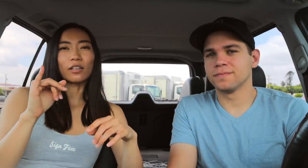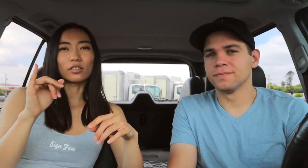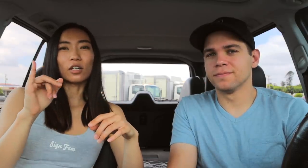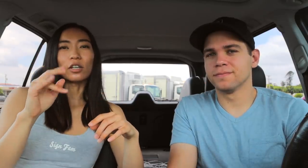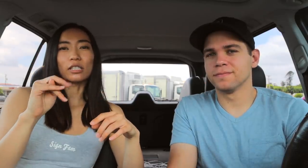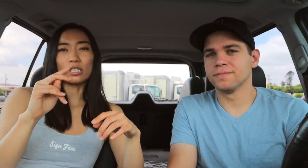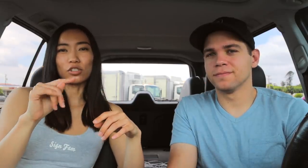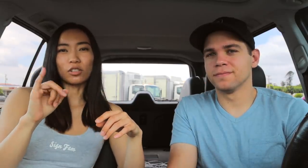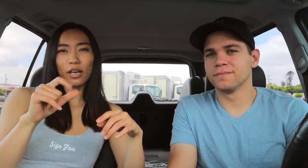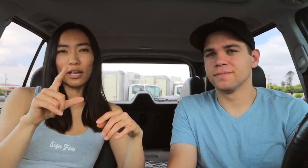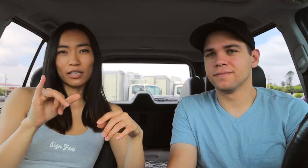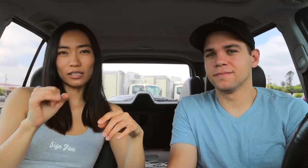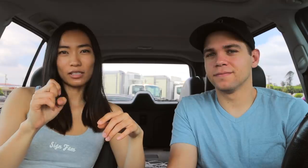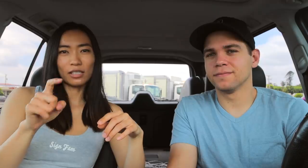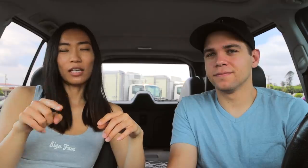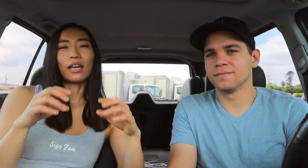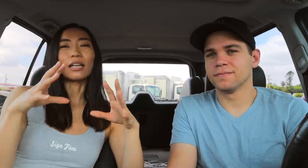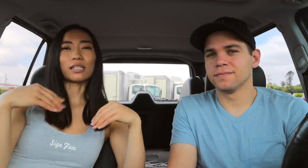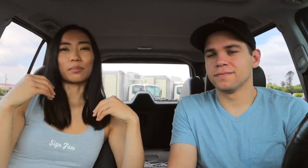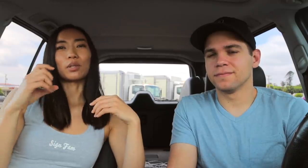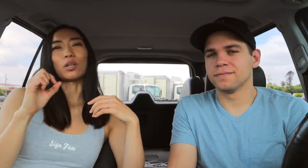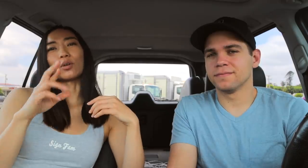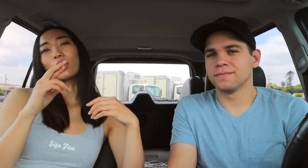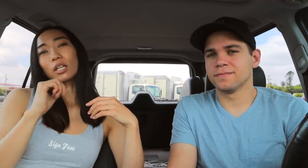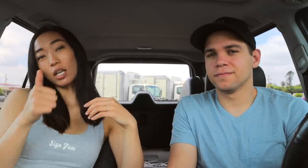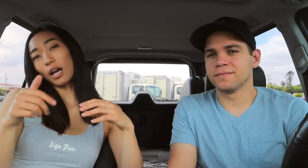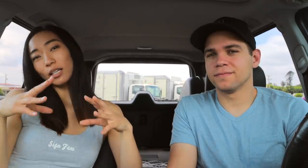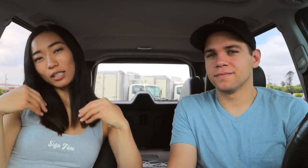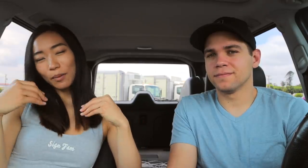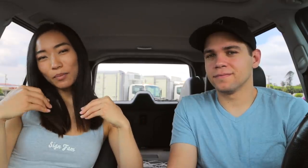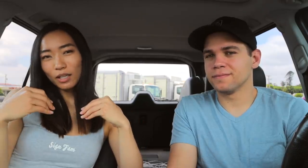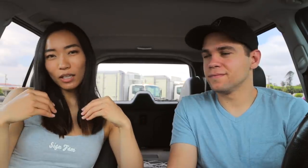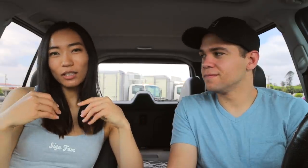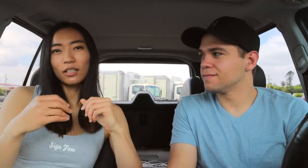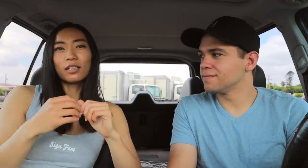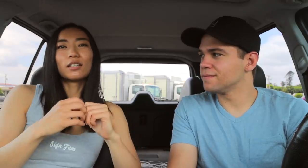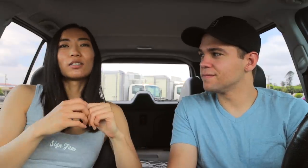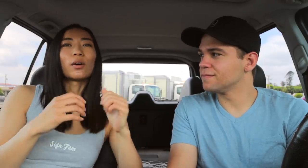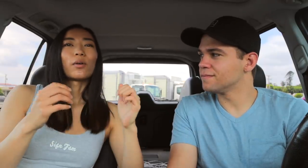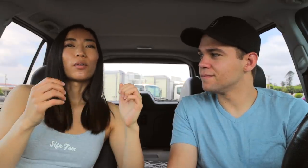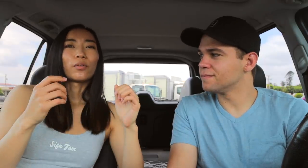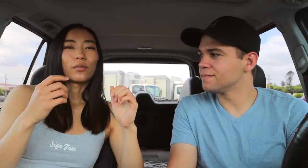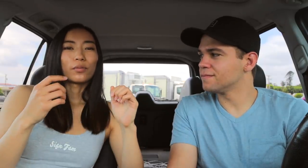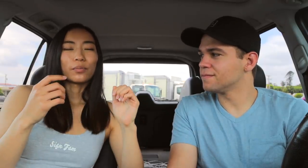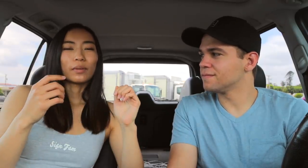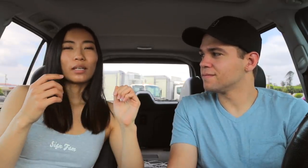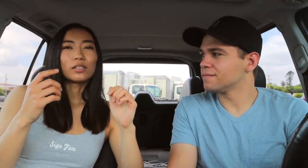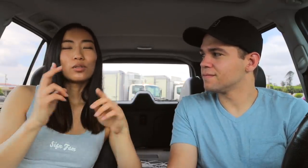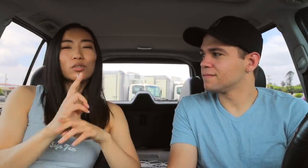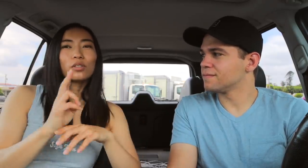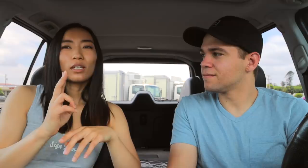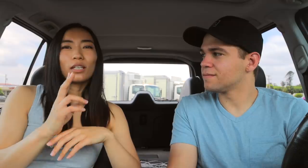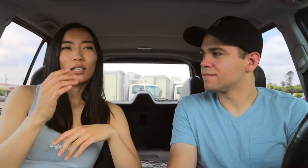are initialized accepted or not accepted? So, it's usually